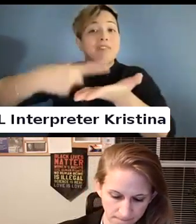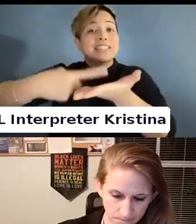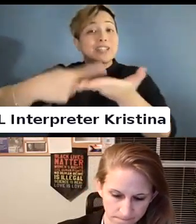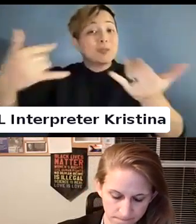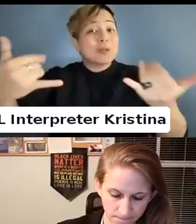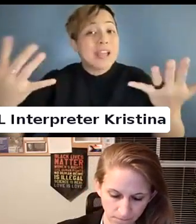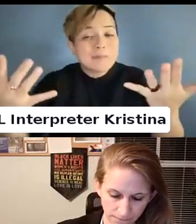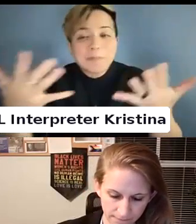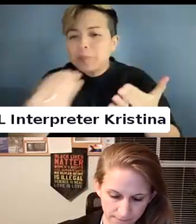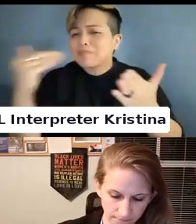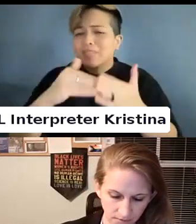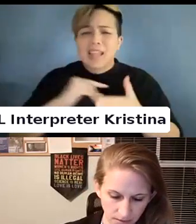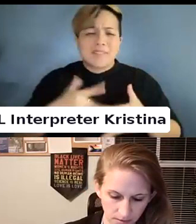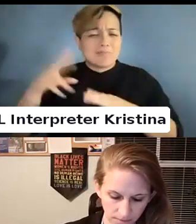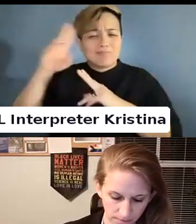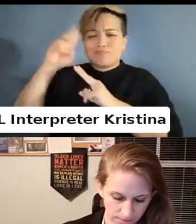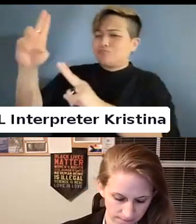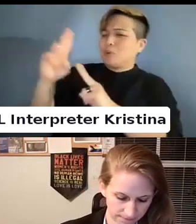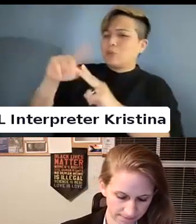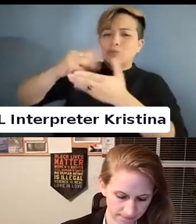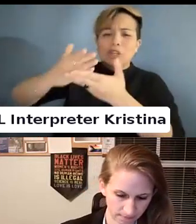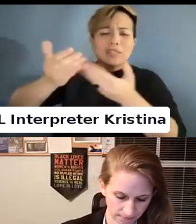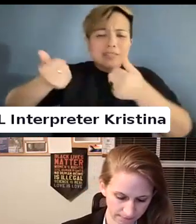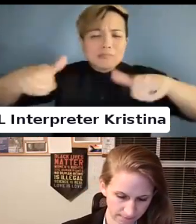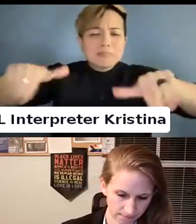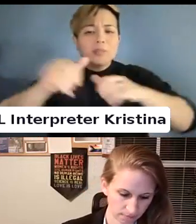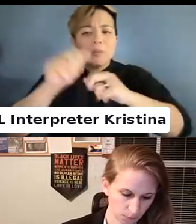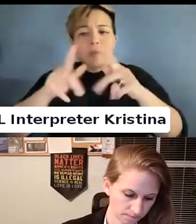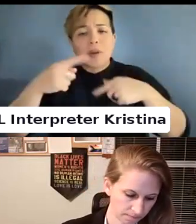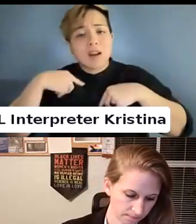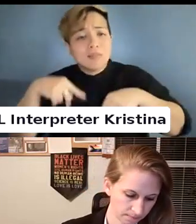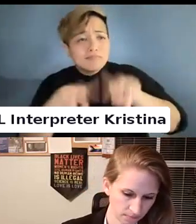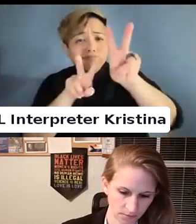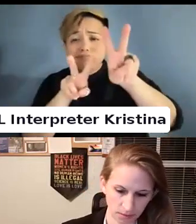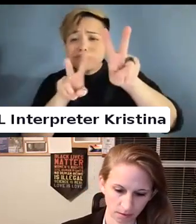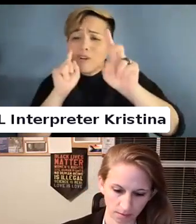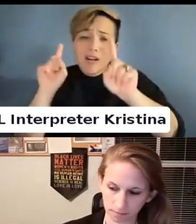I'm so honored to share space with people I looked up to for such a long time.